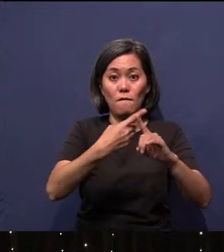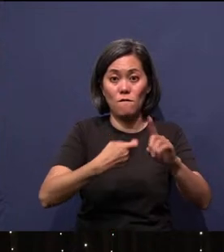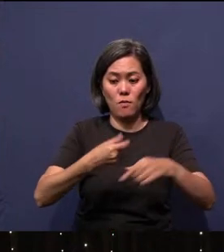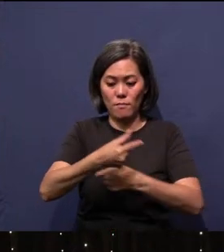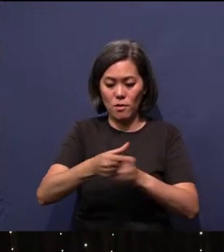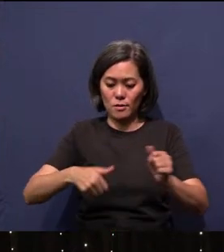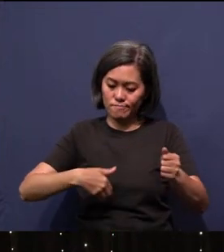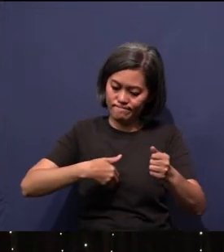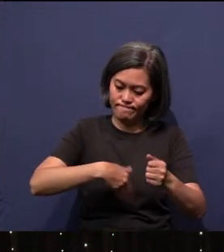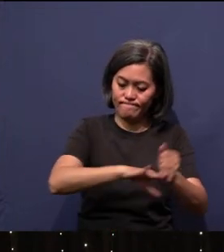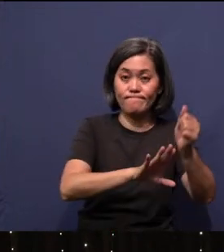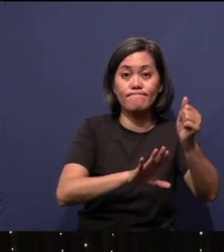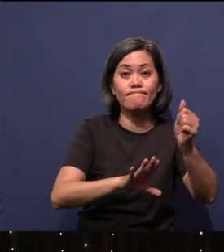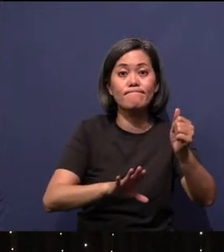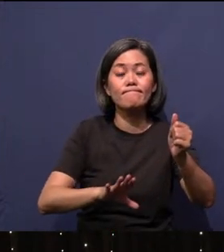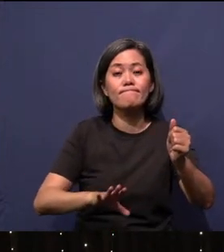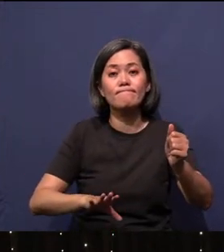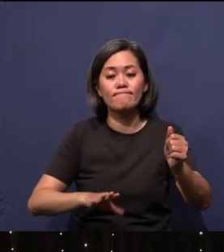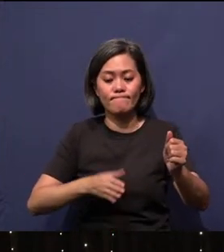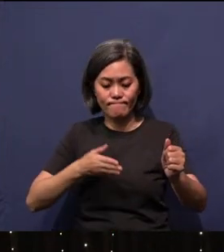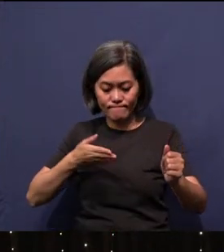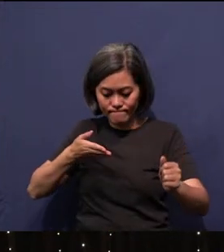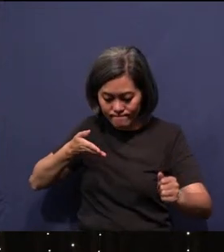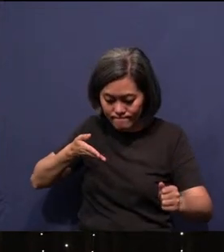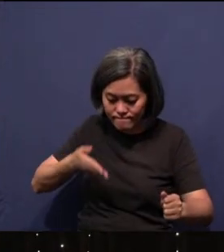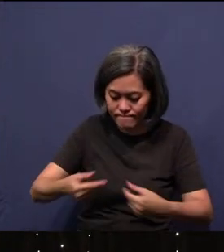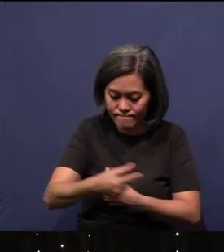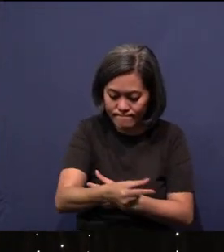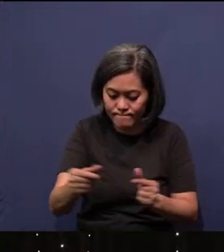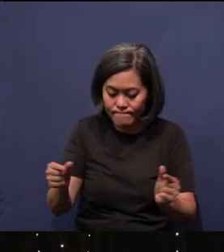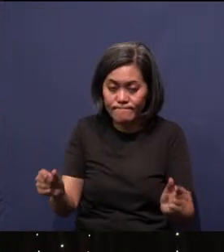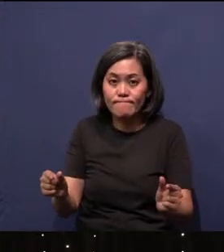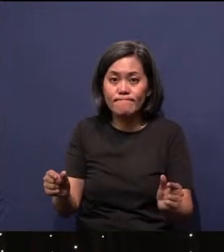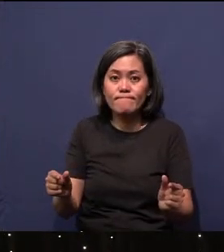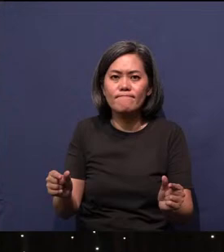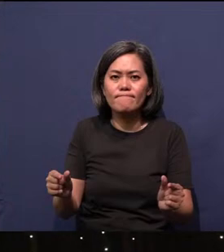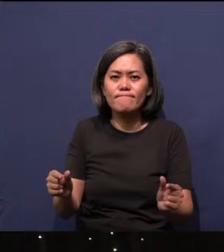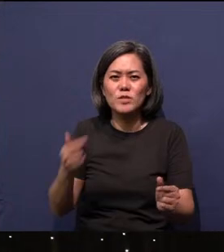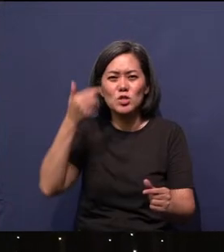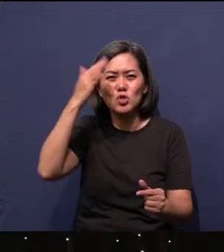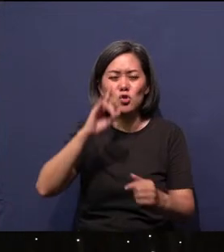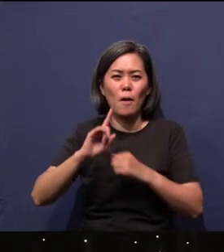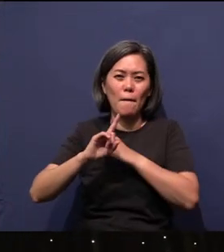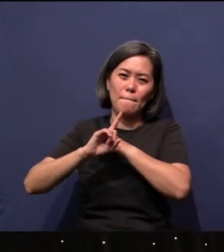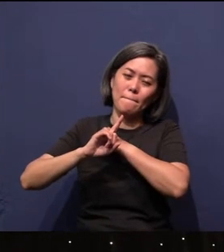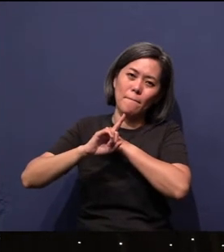And there in this garden, you find God proclaims punishment on woman. Why does God